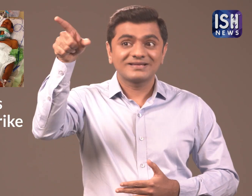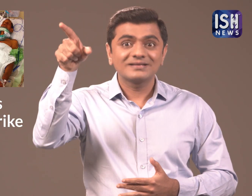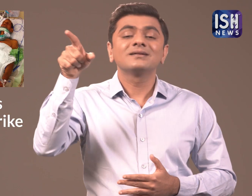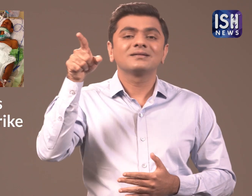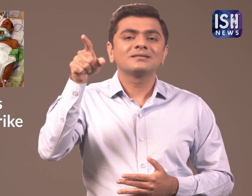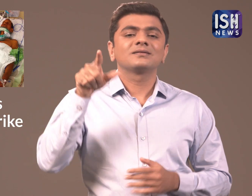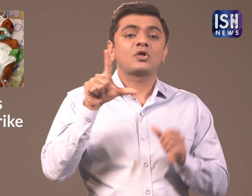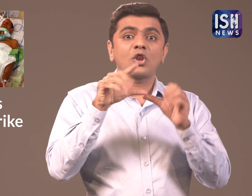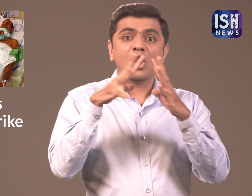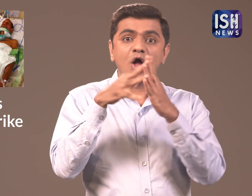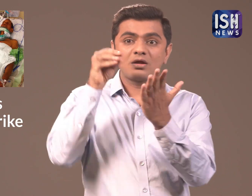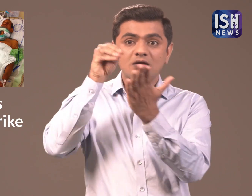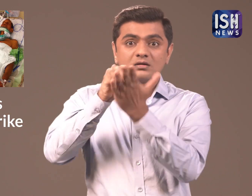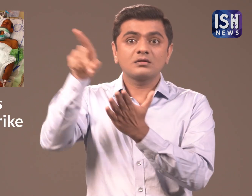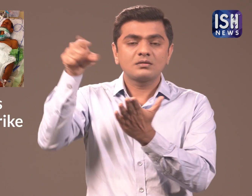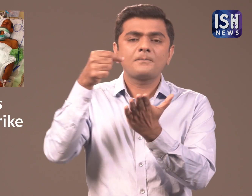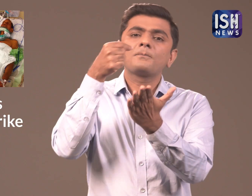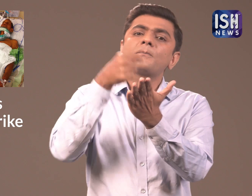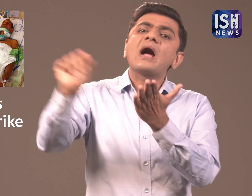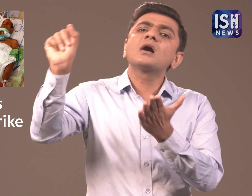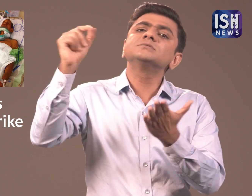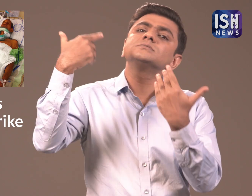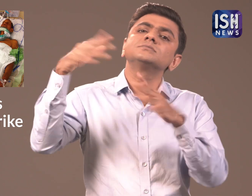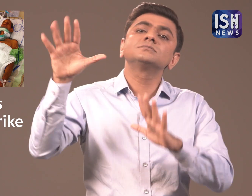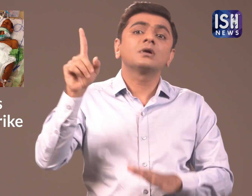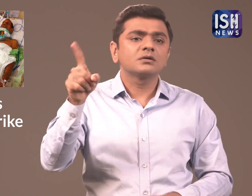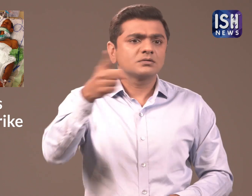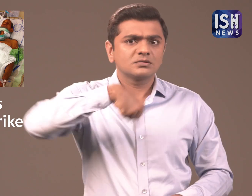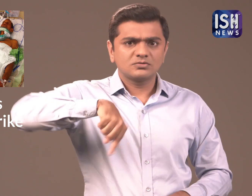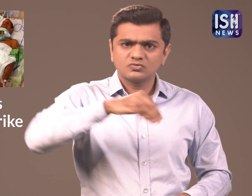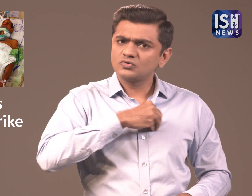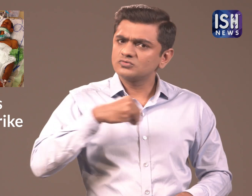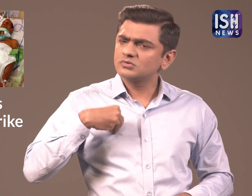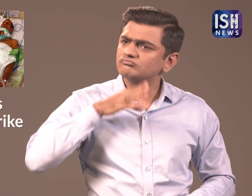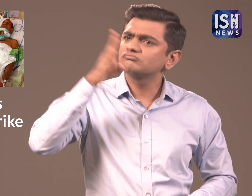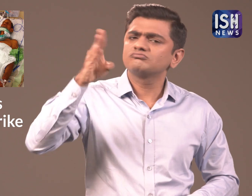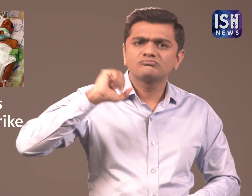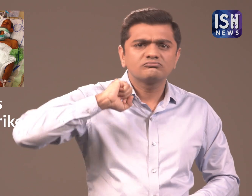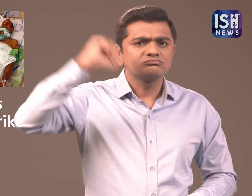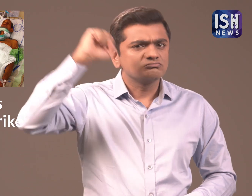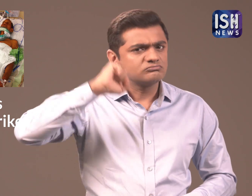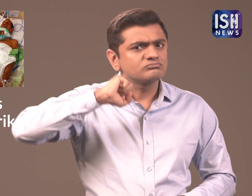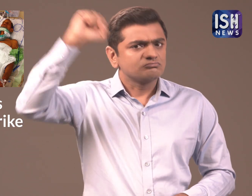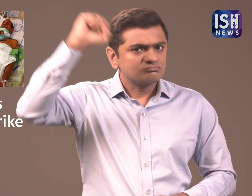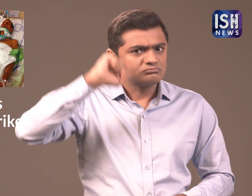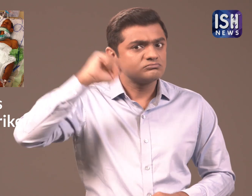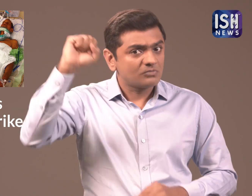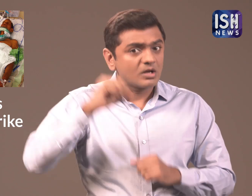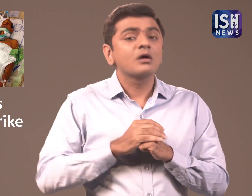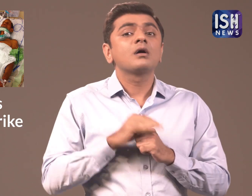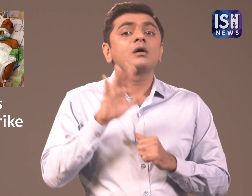They passed this law. Doctors are all protesting this.